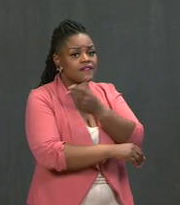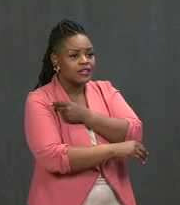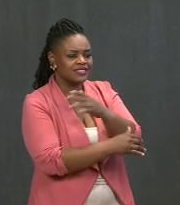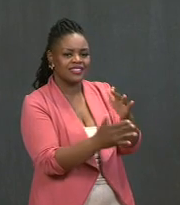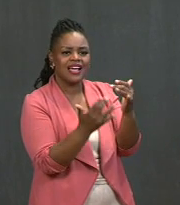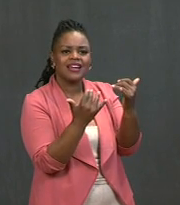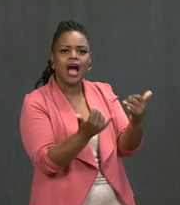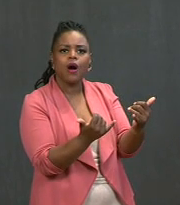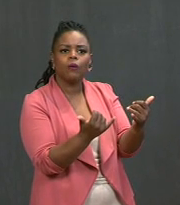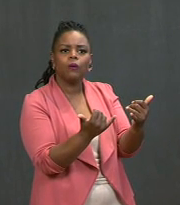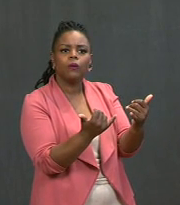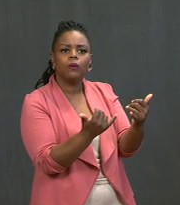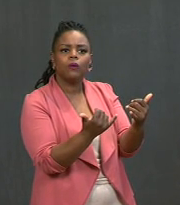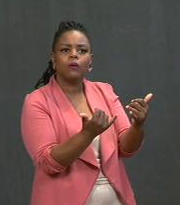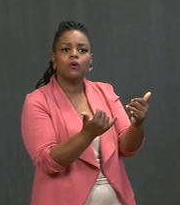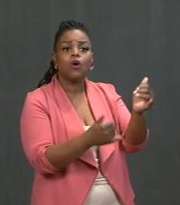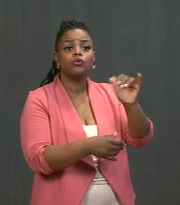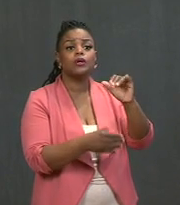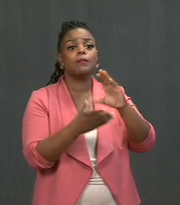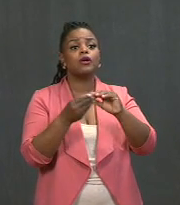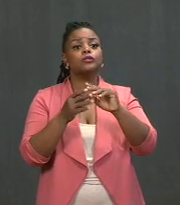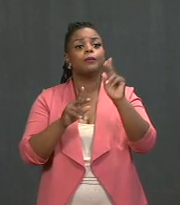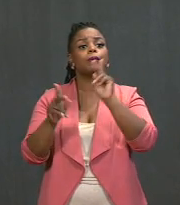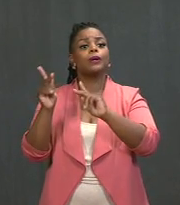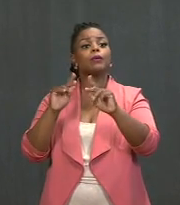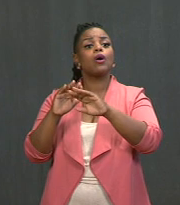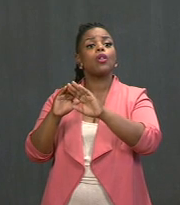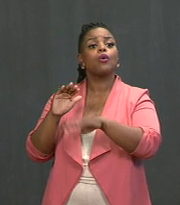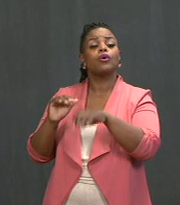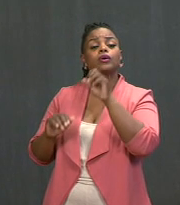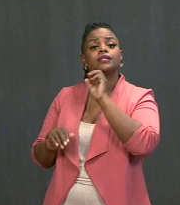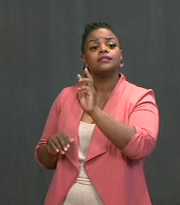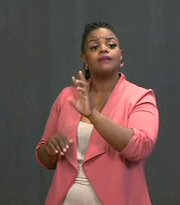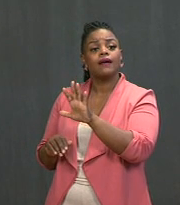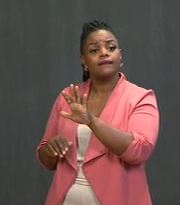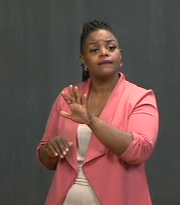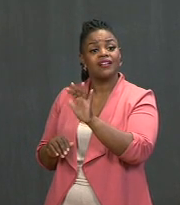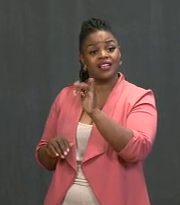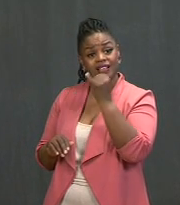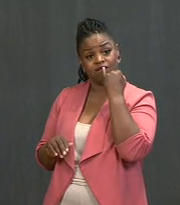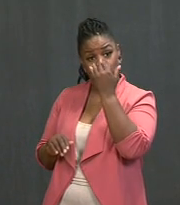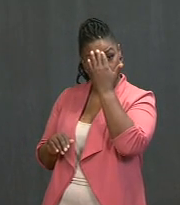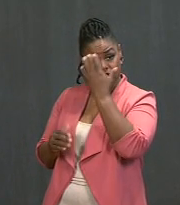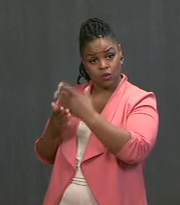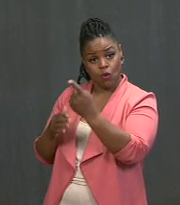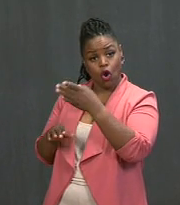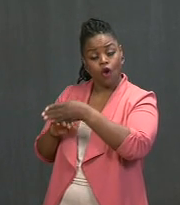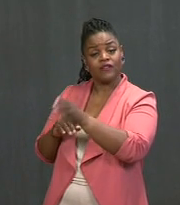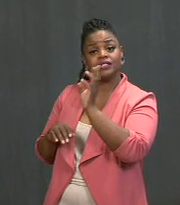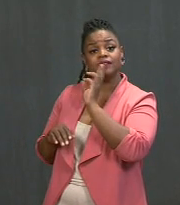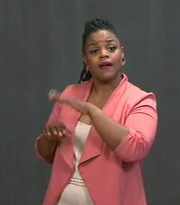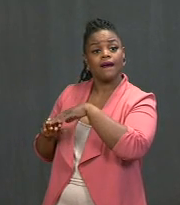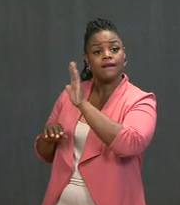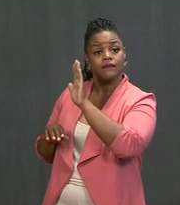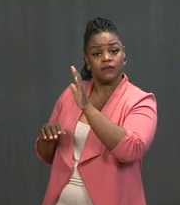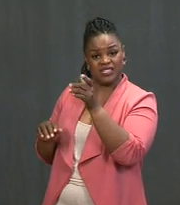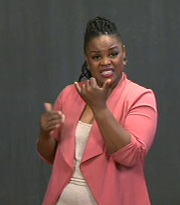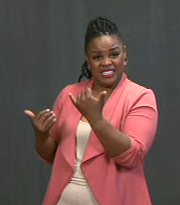I also have a message for people under 65. If you know someone over 65 who has not gotten this life-saving vaccine,